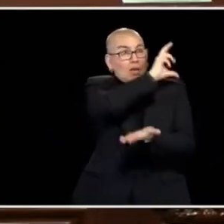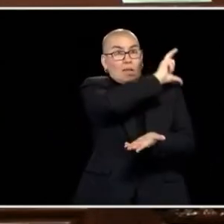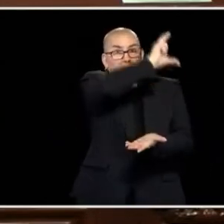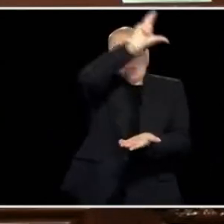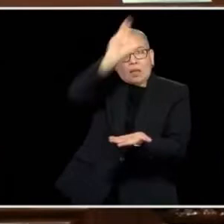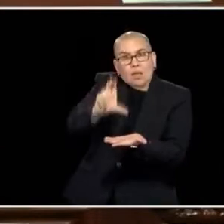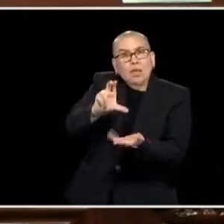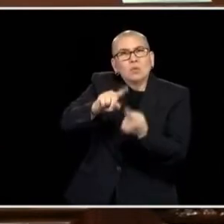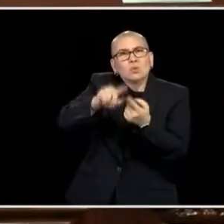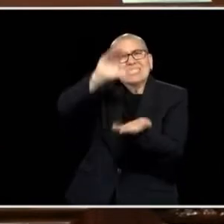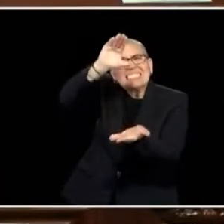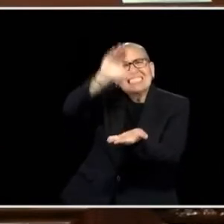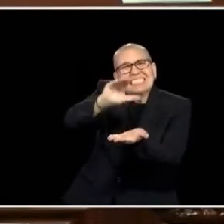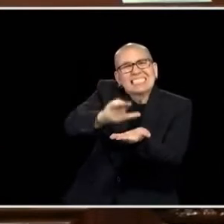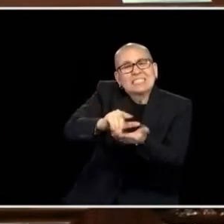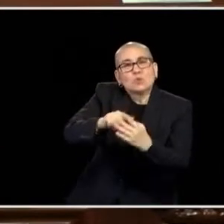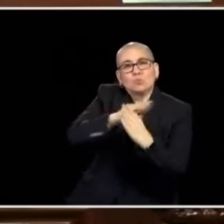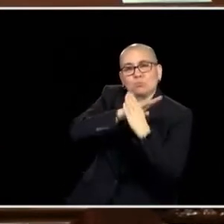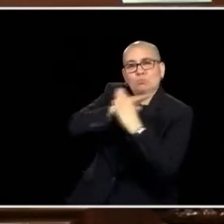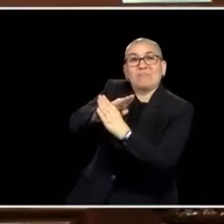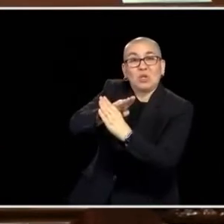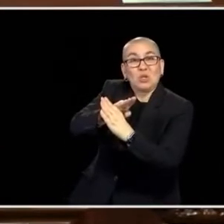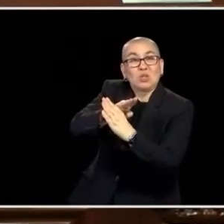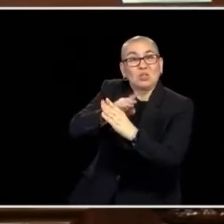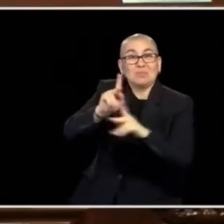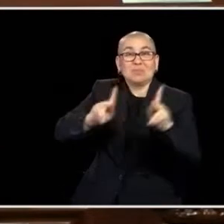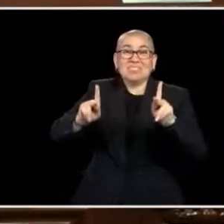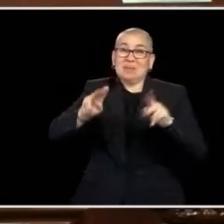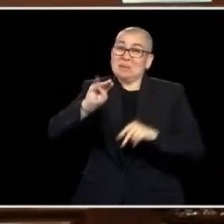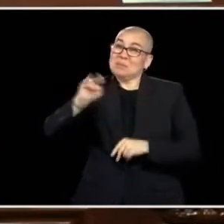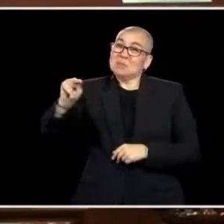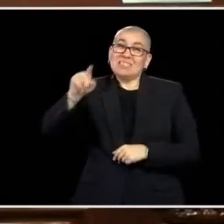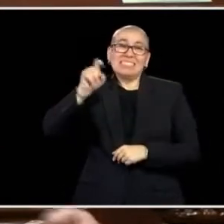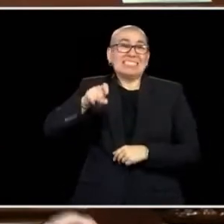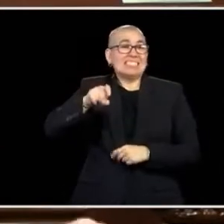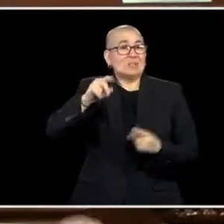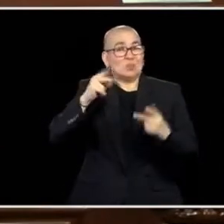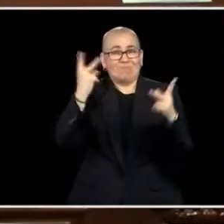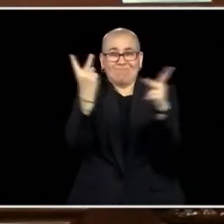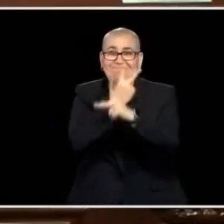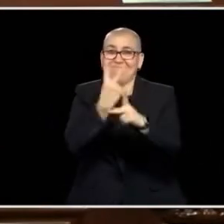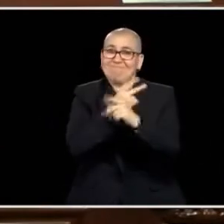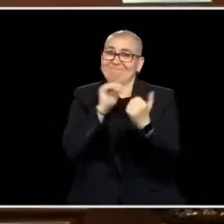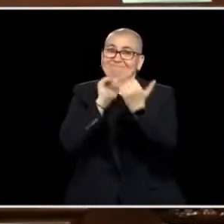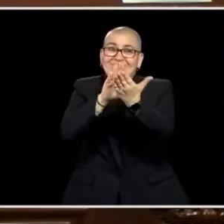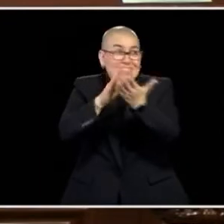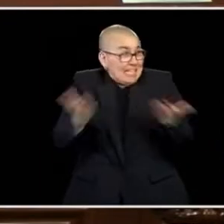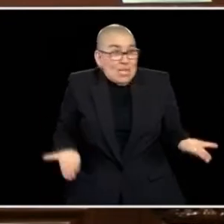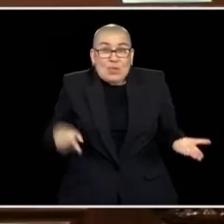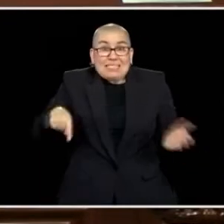DIFFERENCE AND MINNESOTANS ARE CRYING OUT THAT WE TACKLE THIS ISSUE. THE SOLUTIONS ARE IN THIS ROOM.